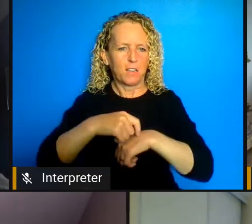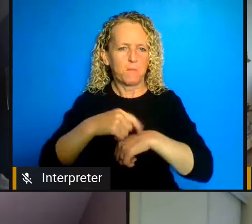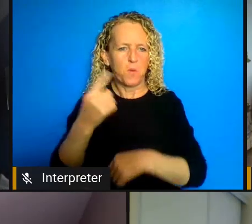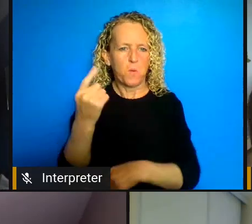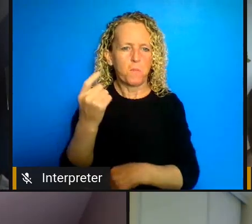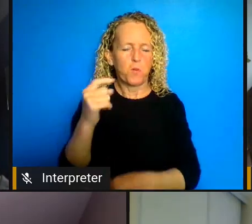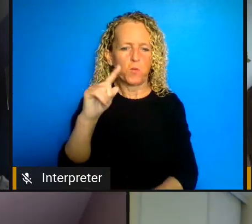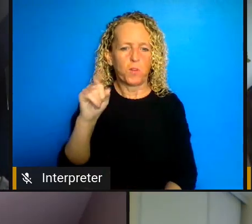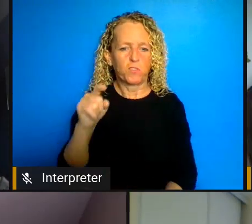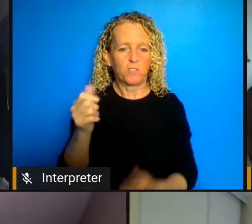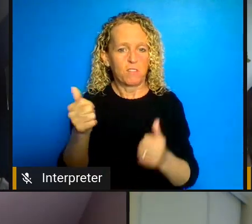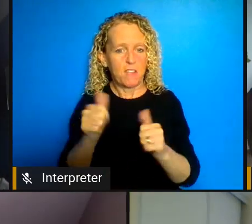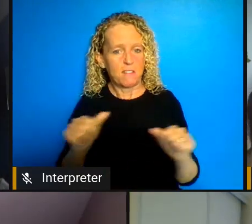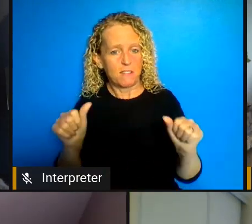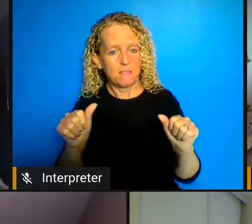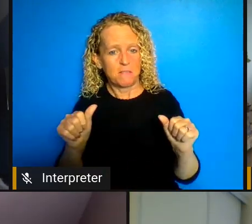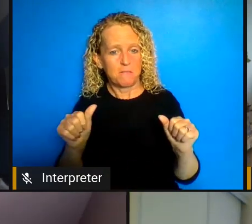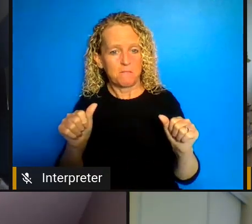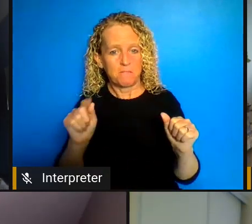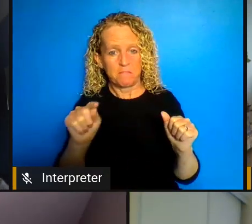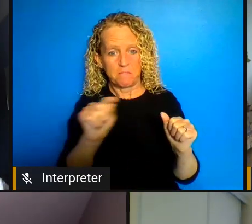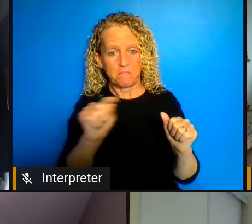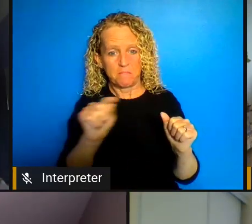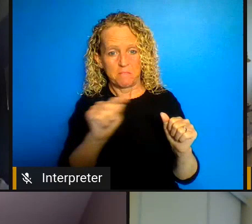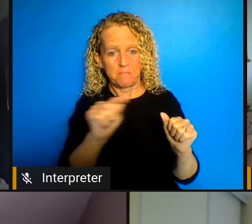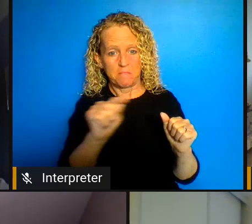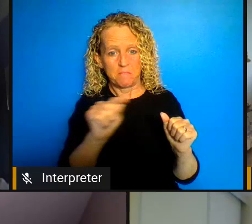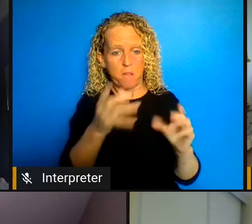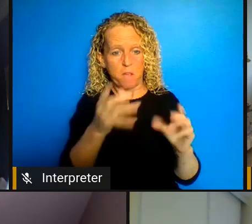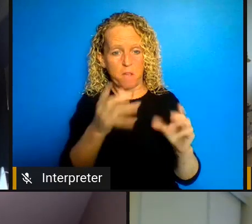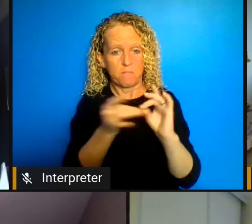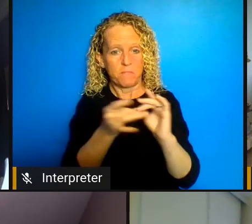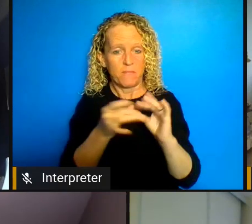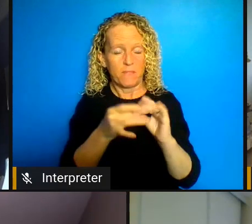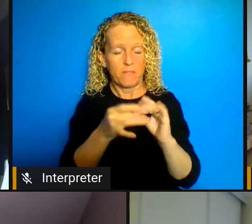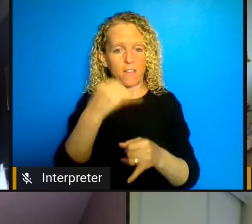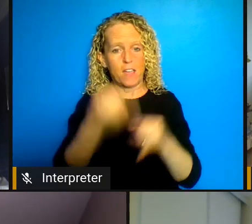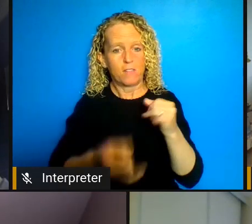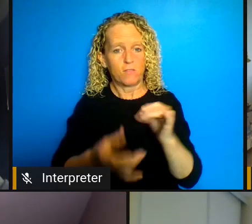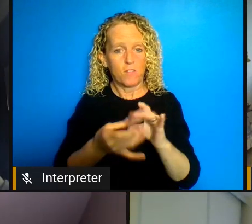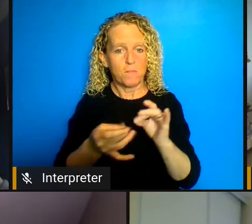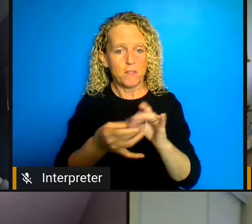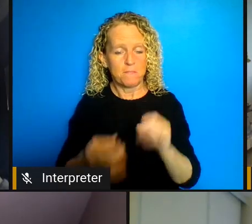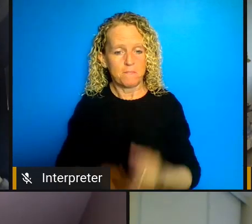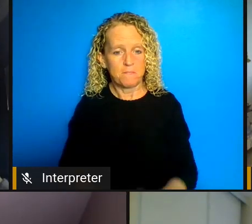comments that each one of you want to let the viewers know before I formally